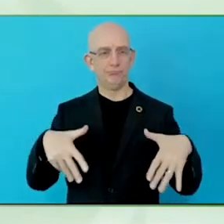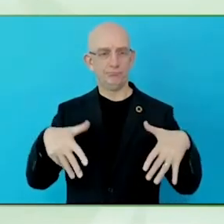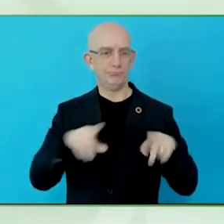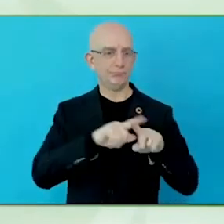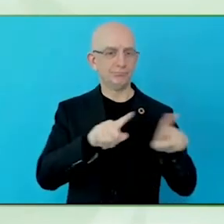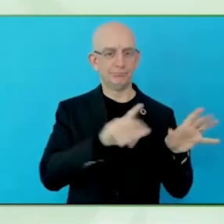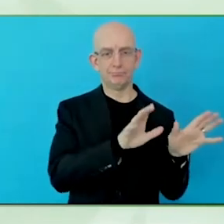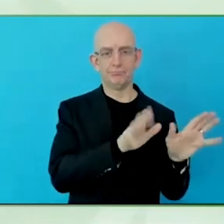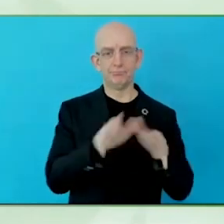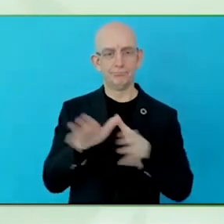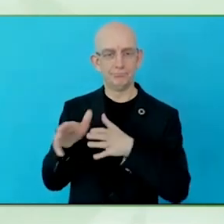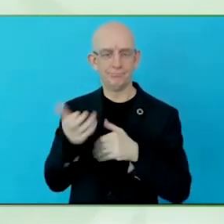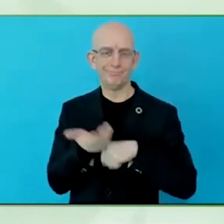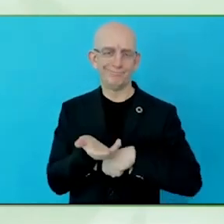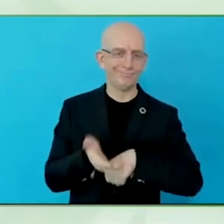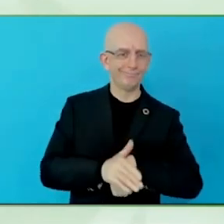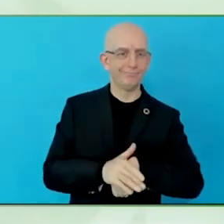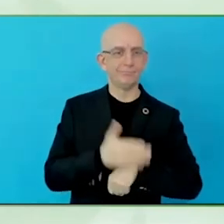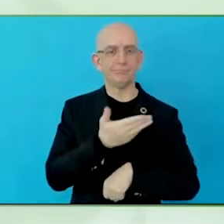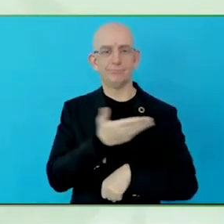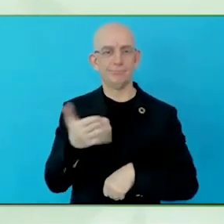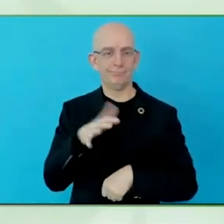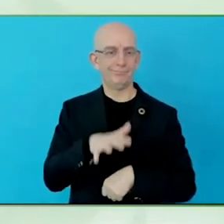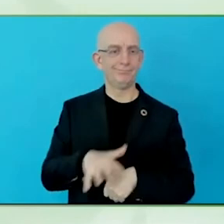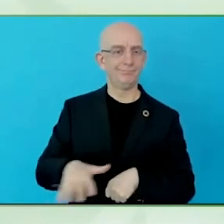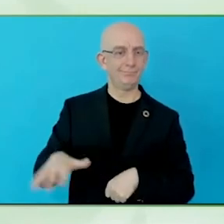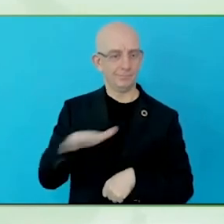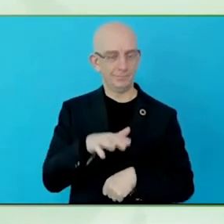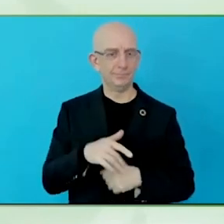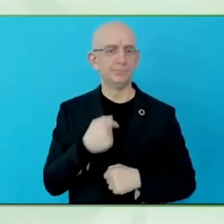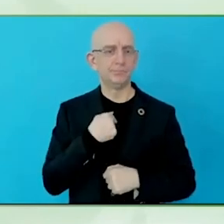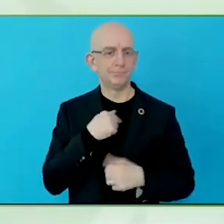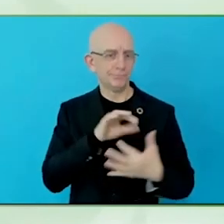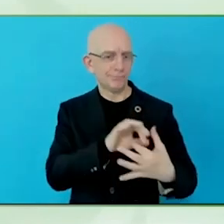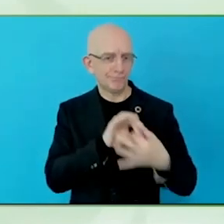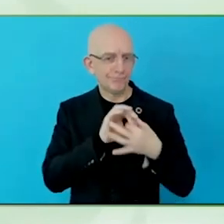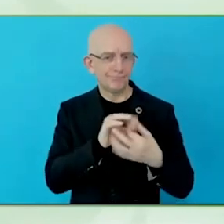further, and that is really needed, but we will talk about that a little bit later. Thank you.